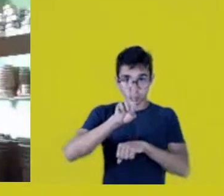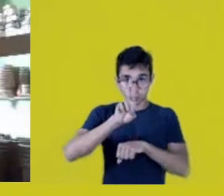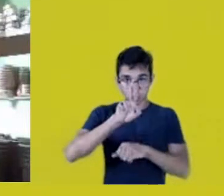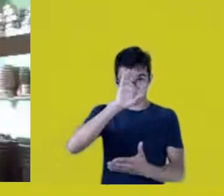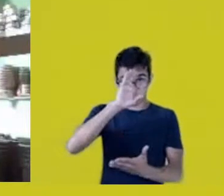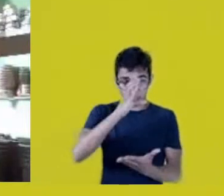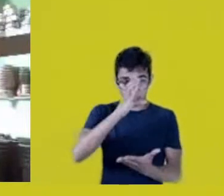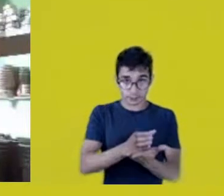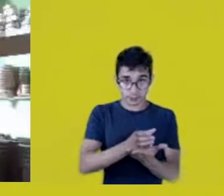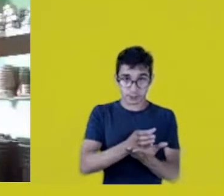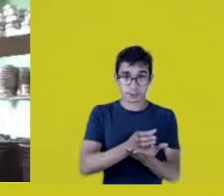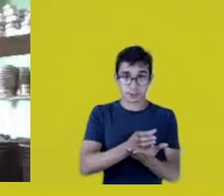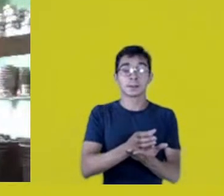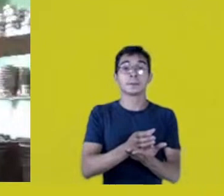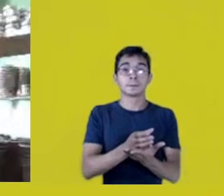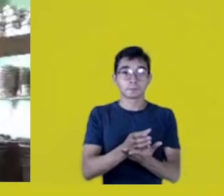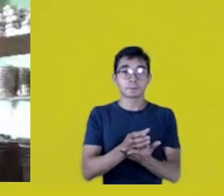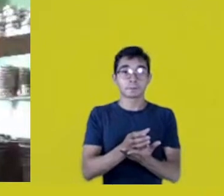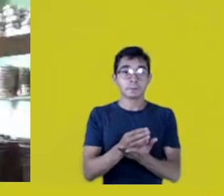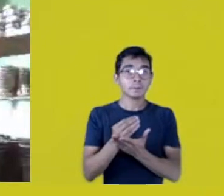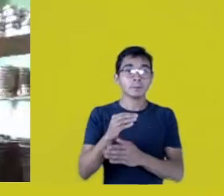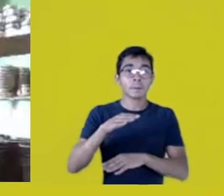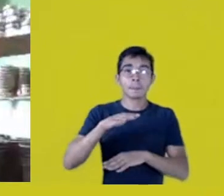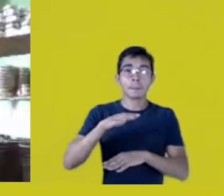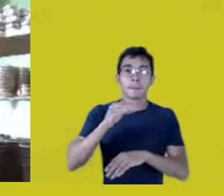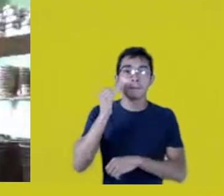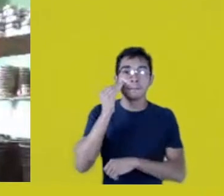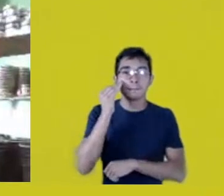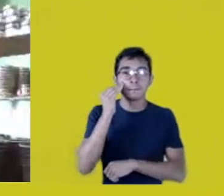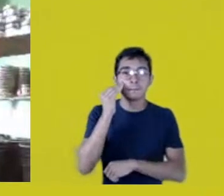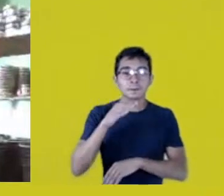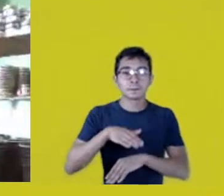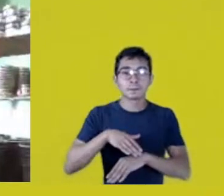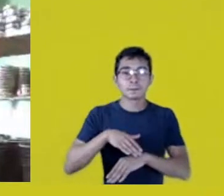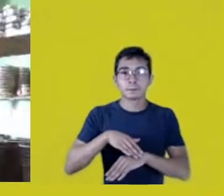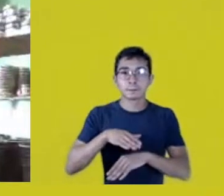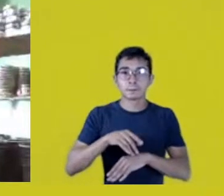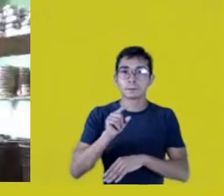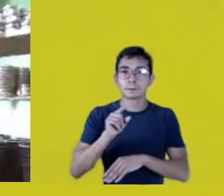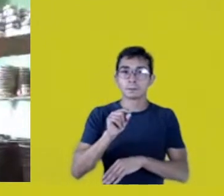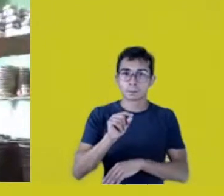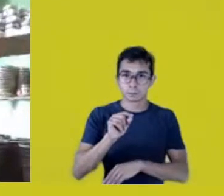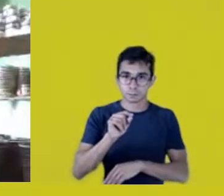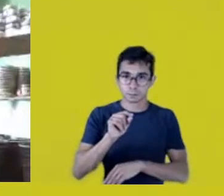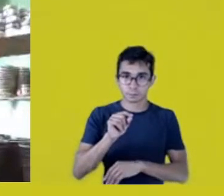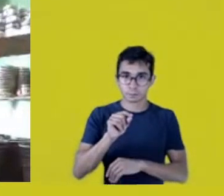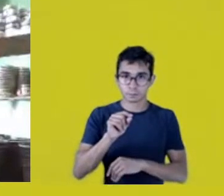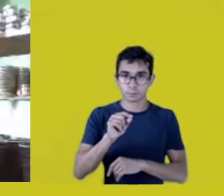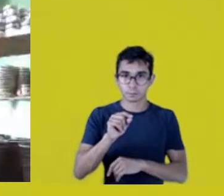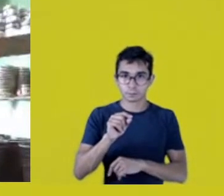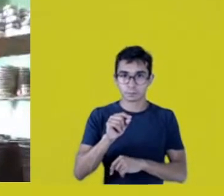was to learn from cousins not only Mura, but also of other ethnicities,